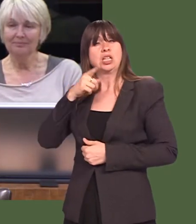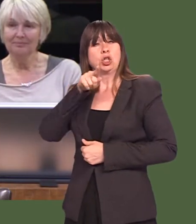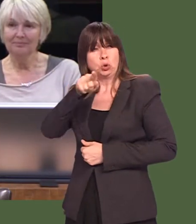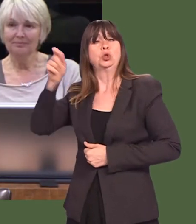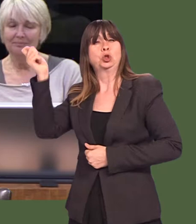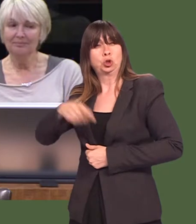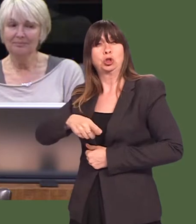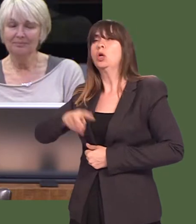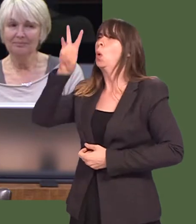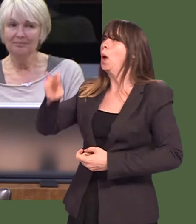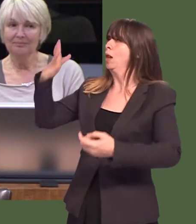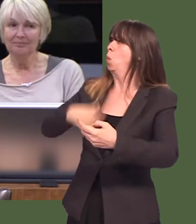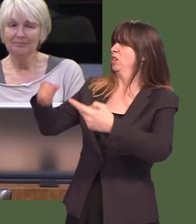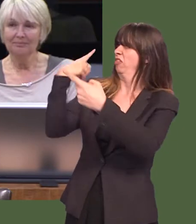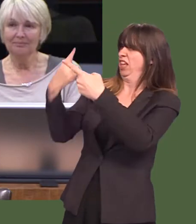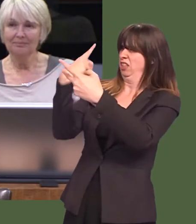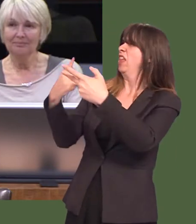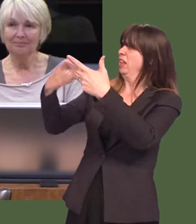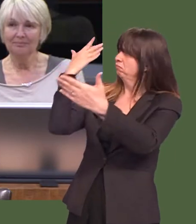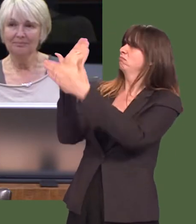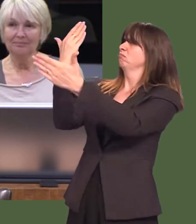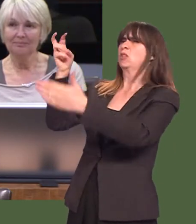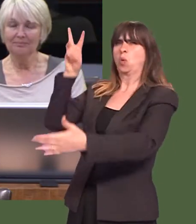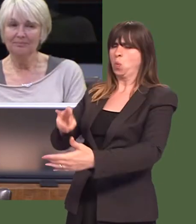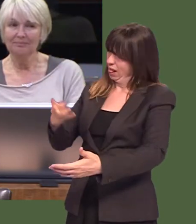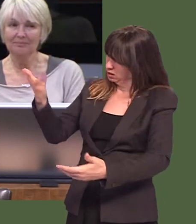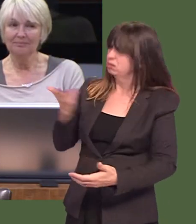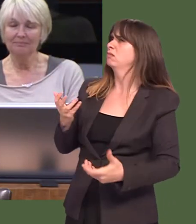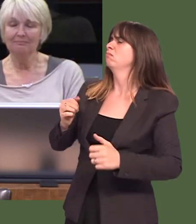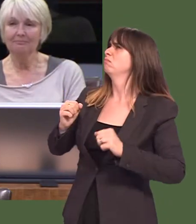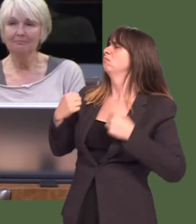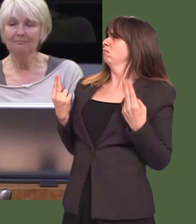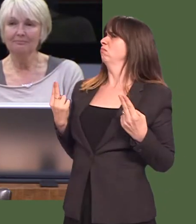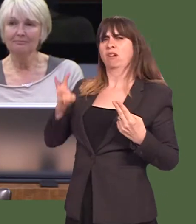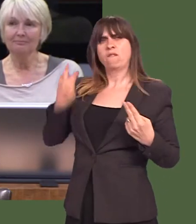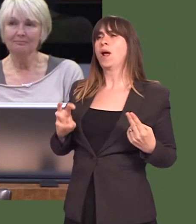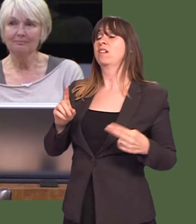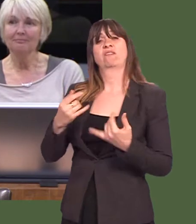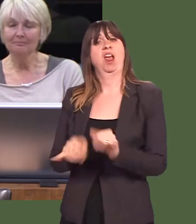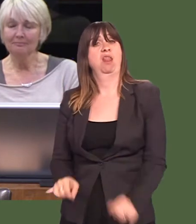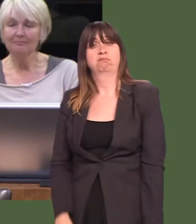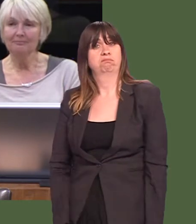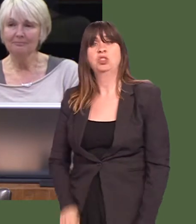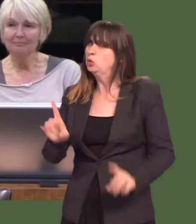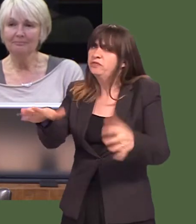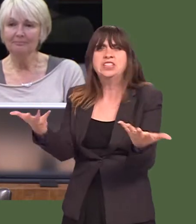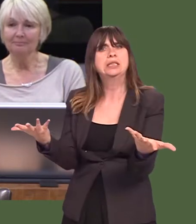You should have made clear Welsh demands, to give Wales a voice, to defend Wales, but you failed to do that.